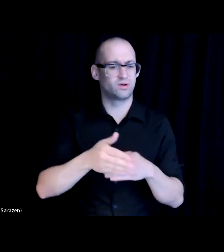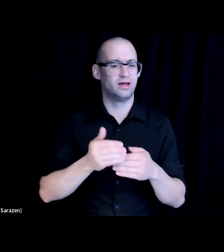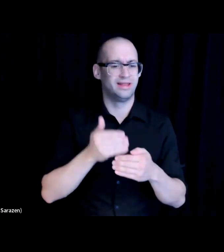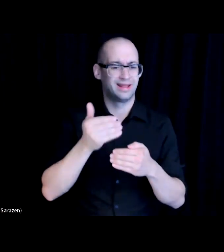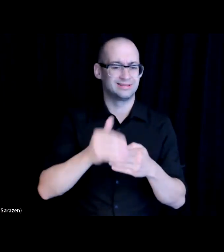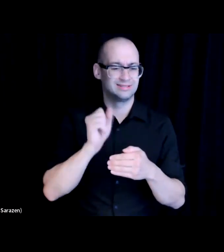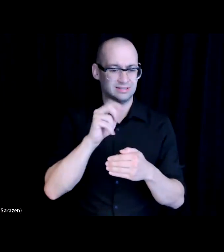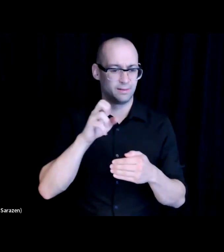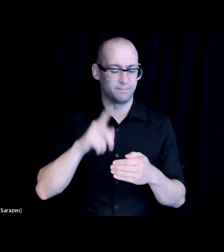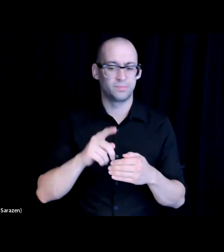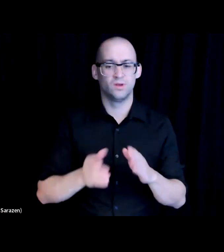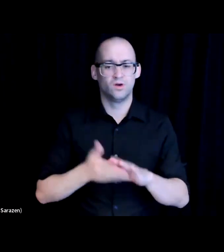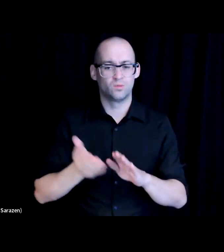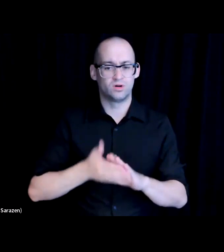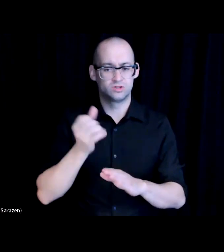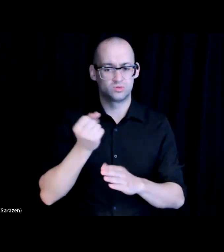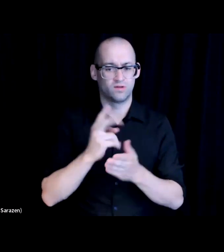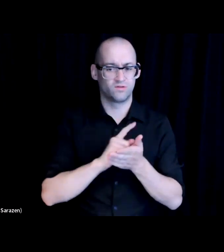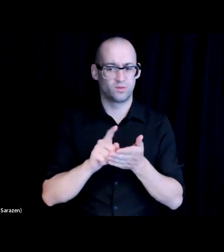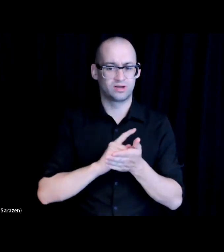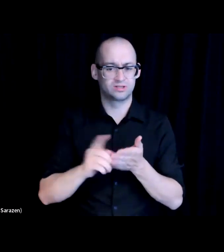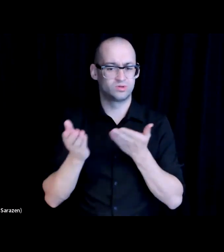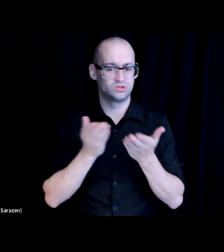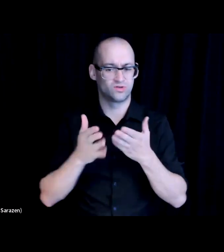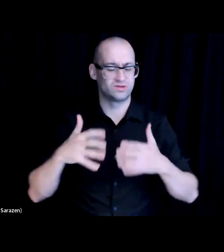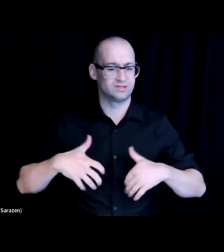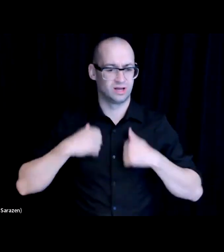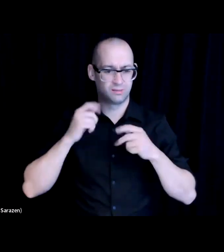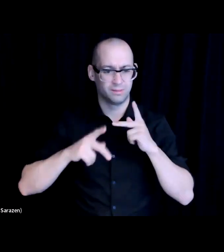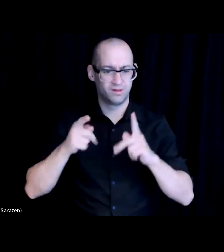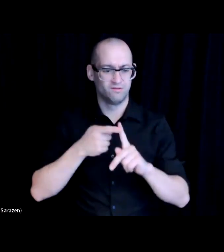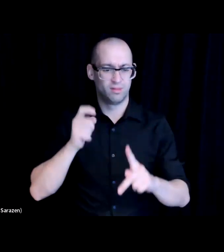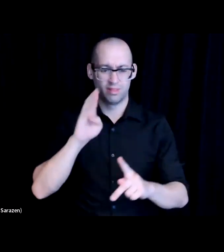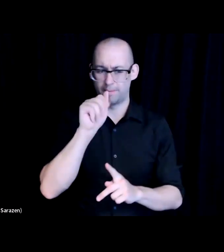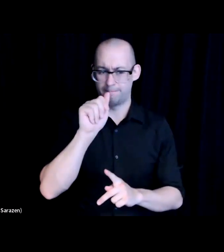12 weeks. We serve young people from the bay area beyond, and as they come into the program.